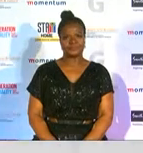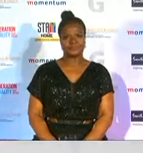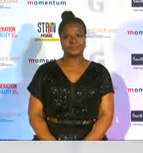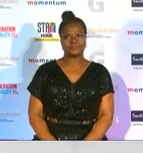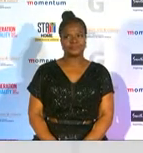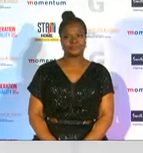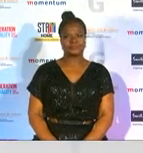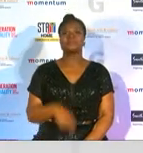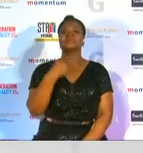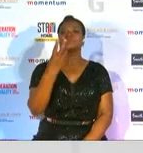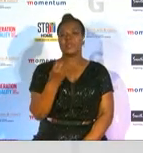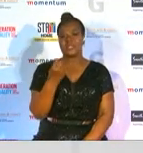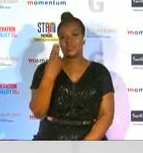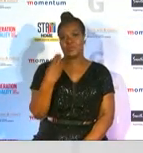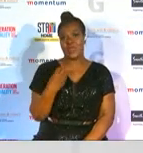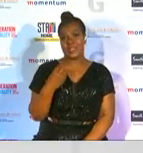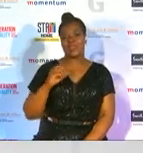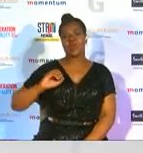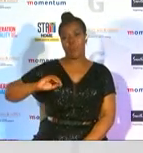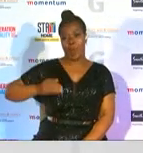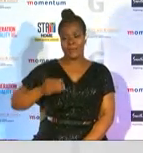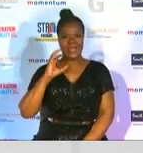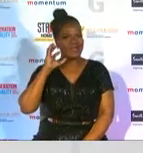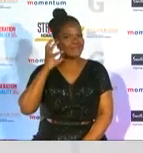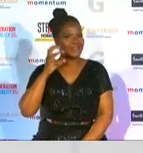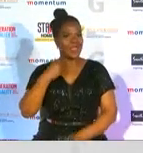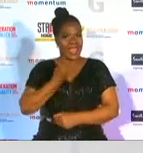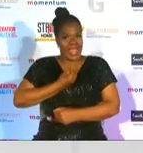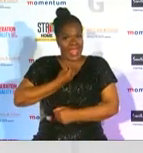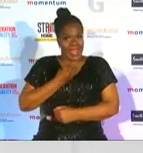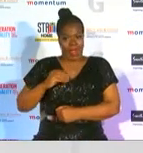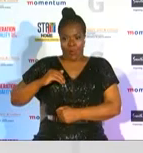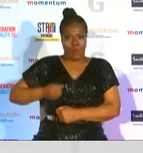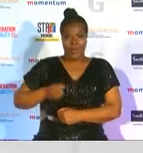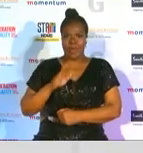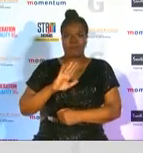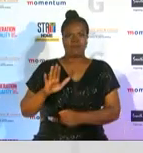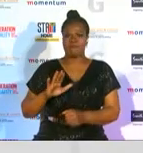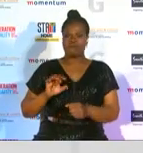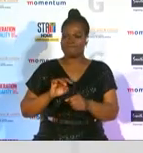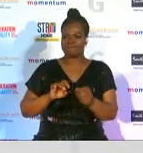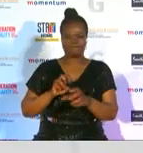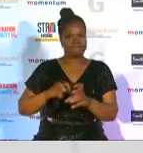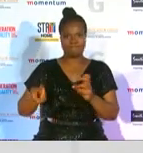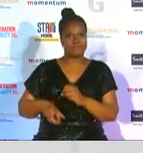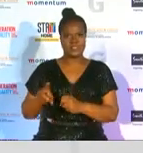and the 2020 woman in radio is a young woman who never misses a bit in terms of giving us the feminine touch